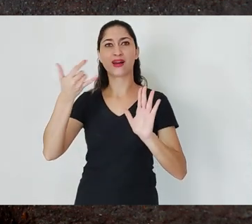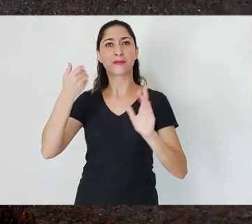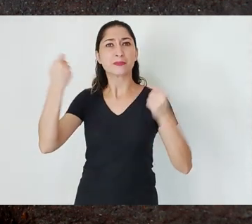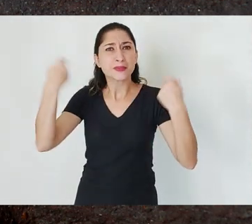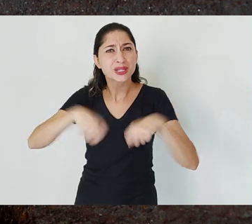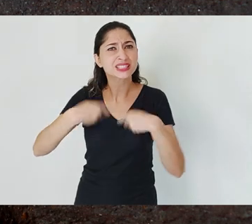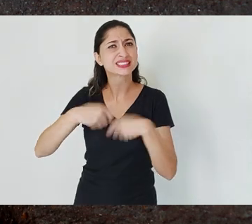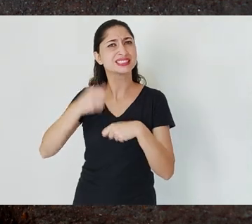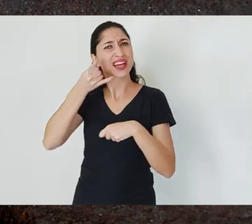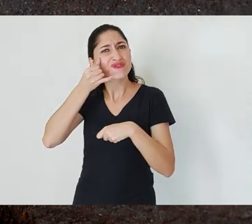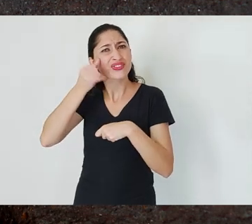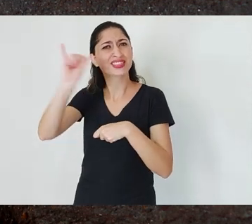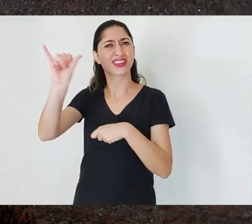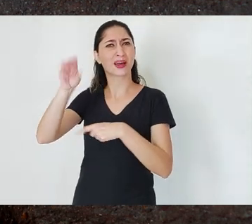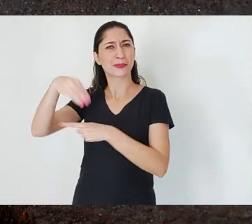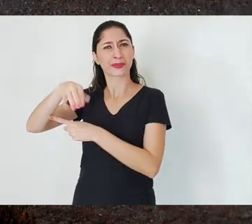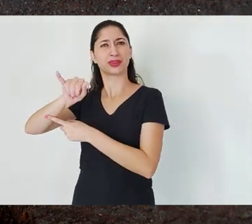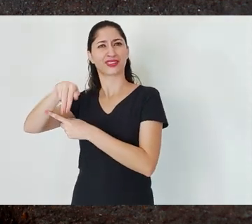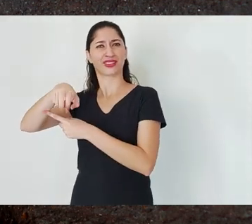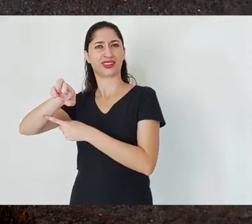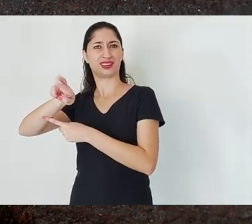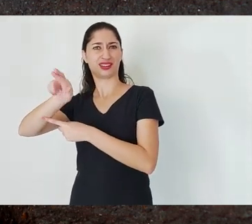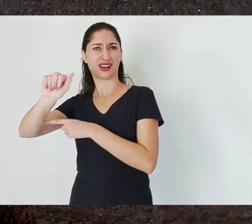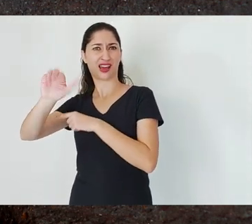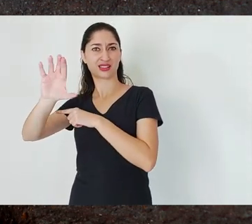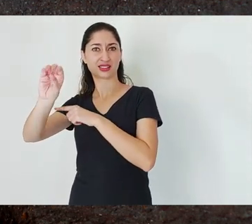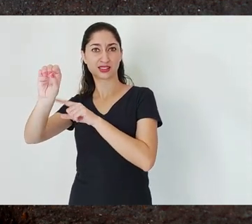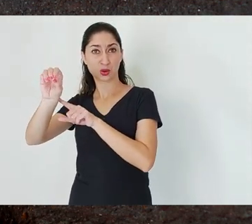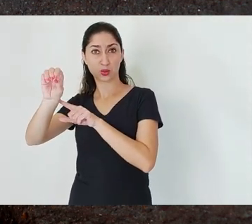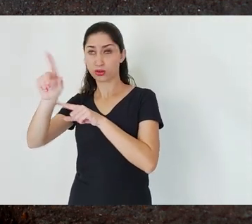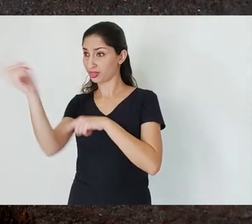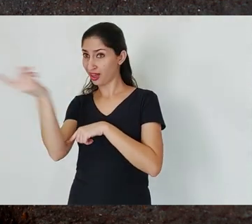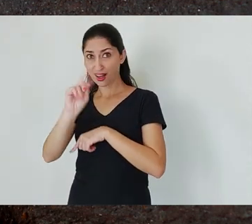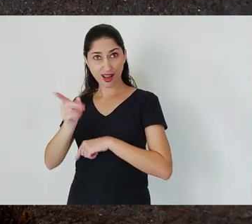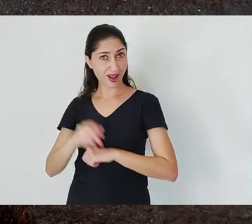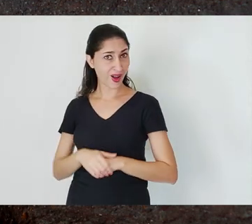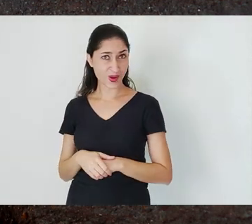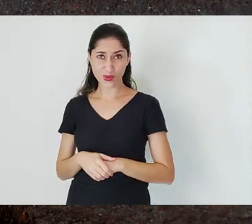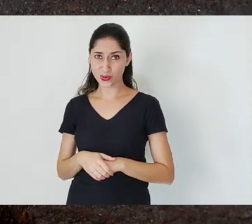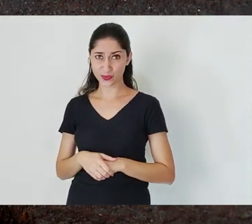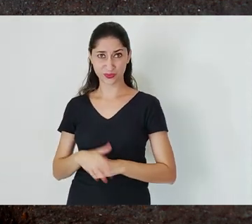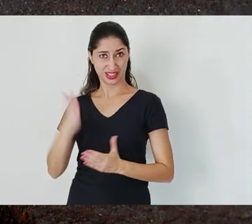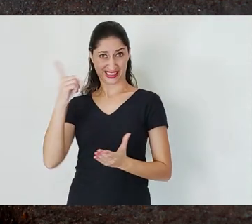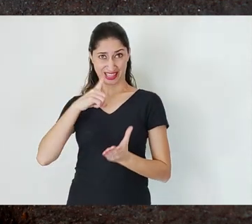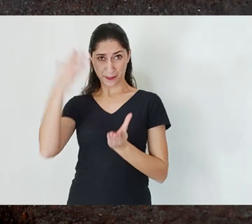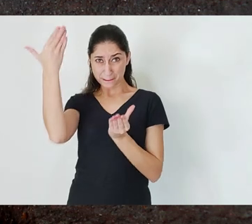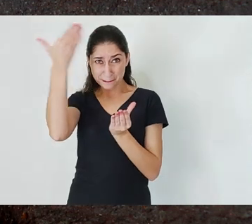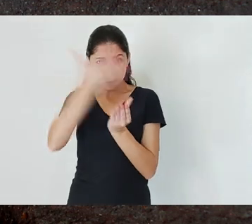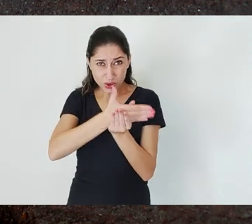questioning a mining activity in a certain place. When you look at the list of processes regarded as high priority by the State,